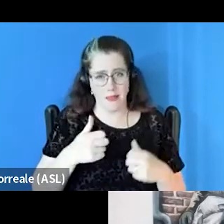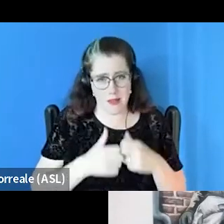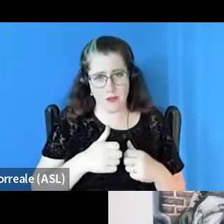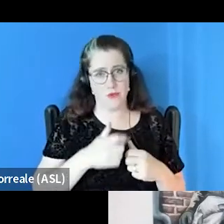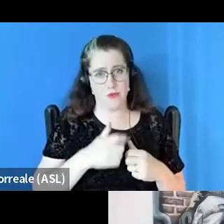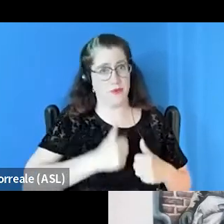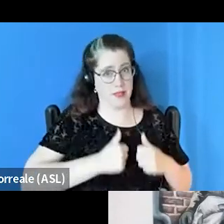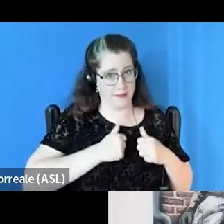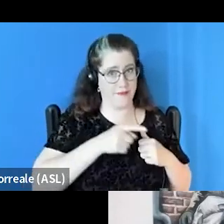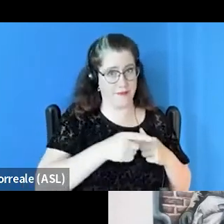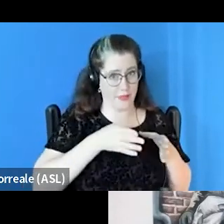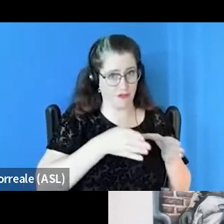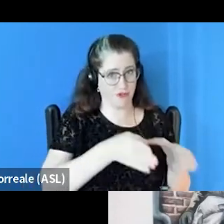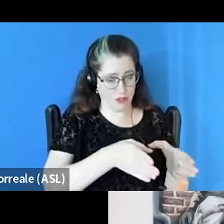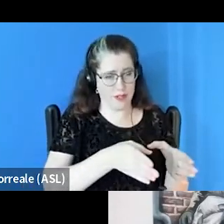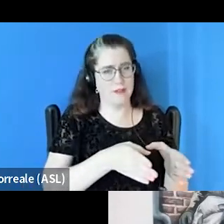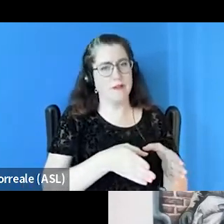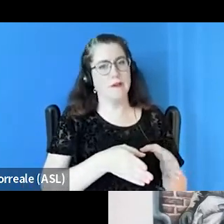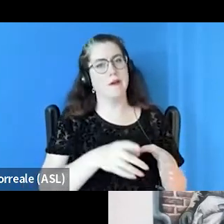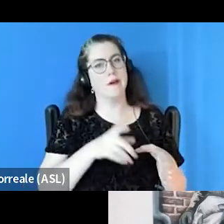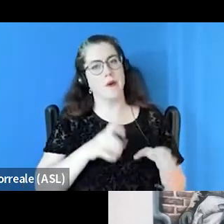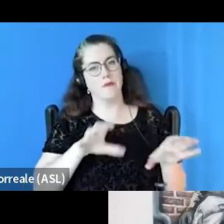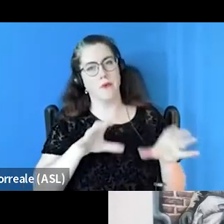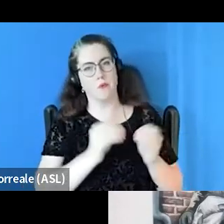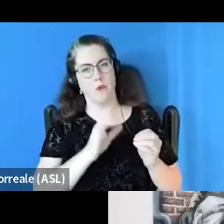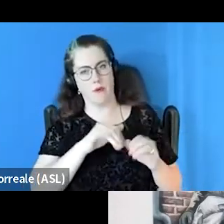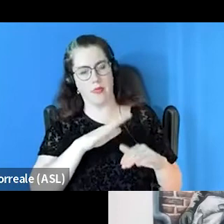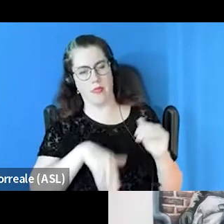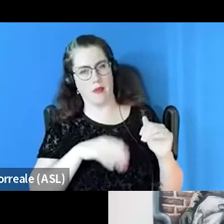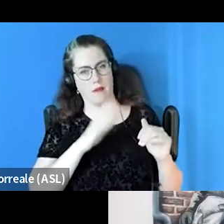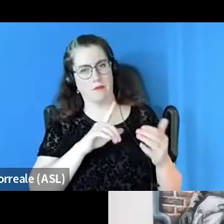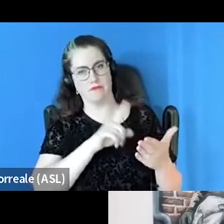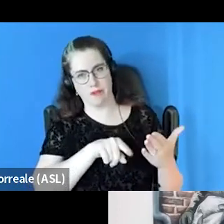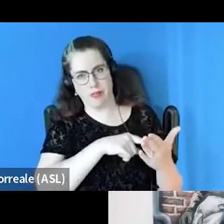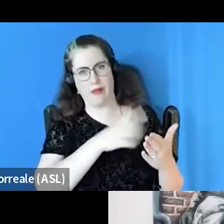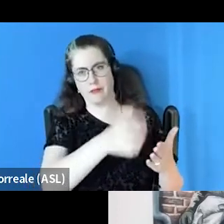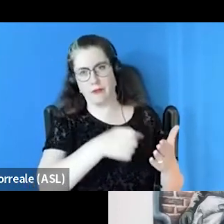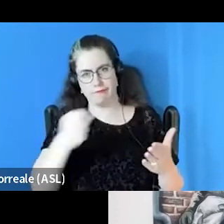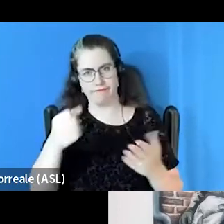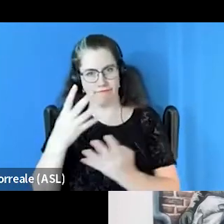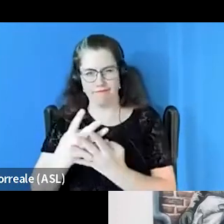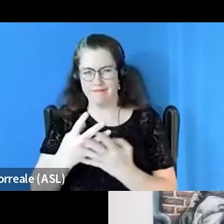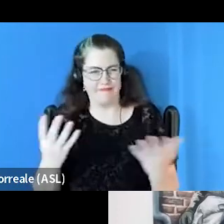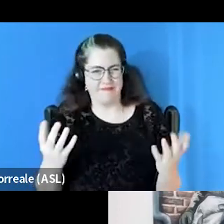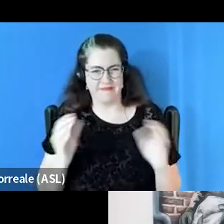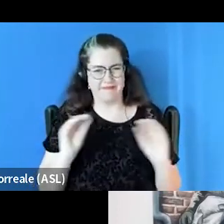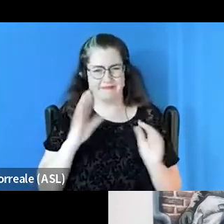we have to do something different than criminalize them, because criminalization does nothing at all to end homelessness,